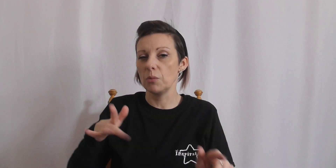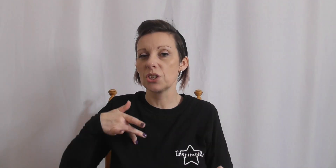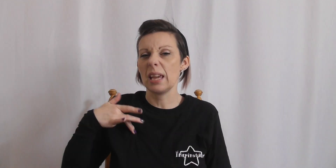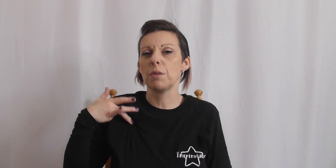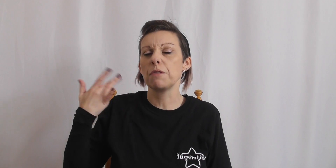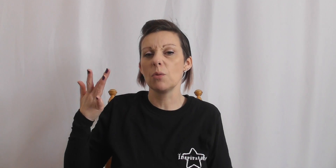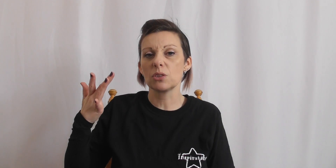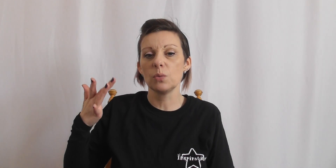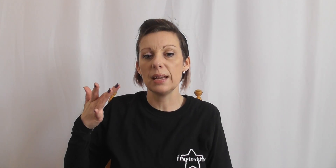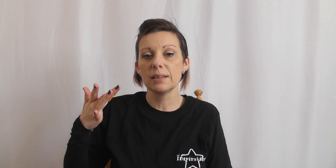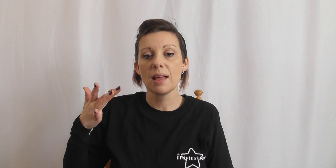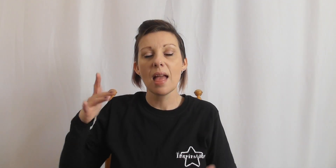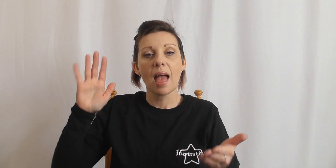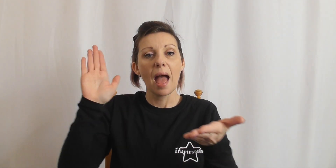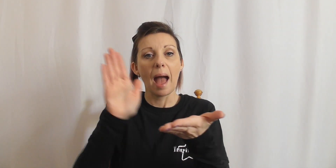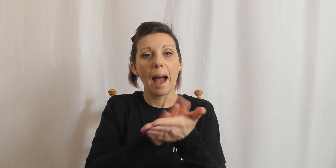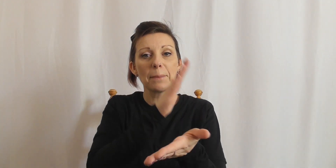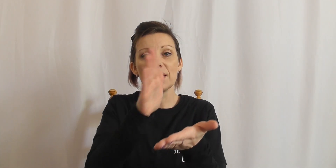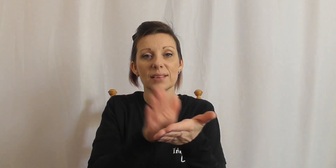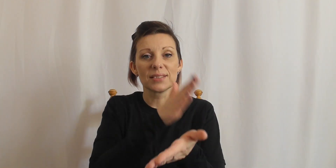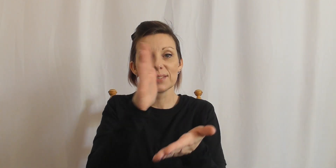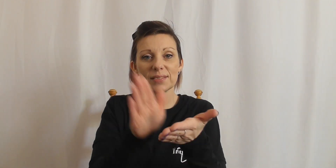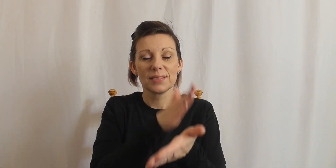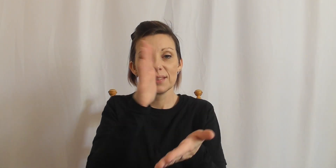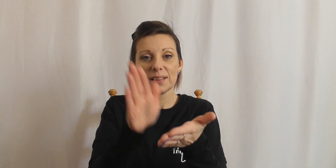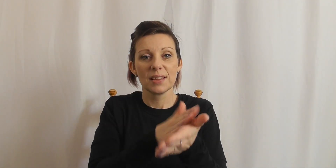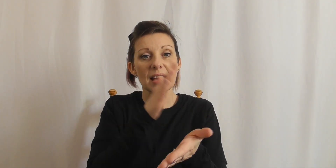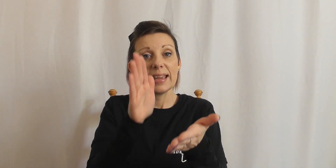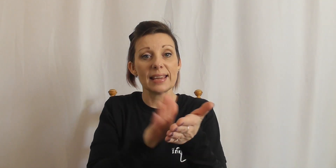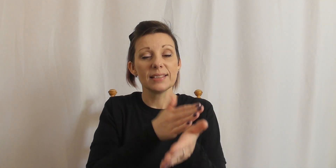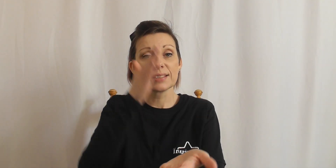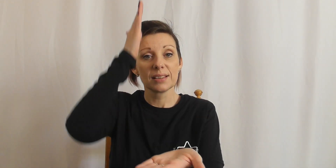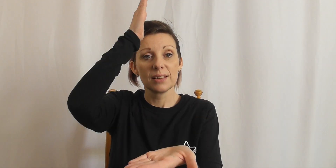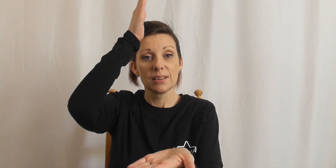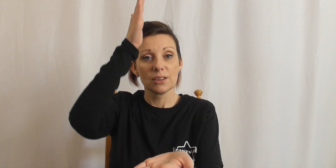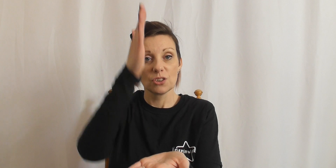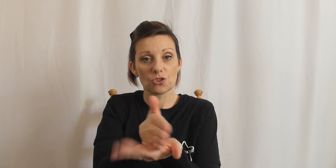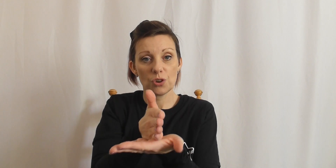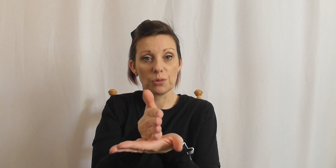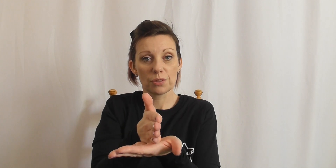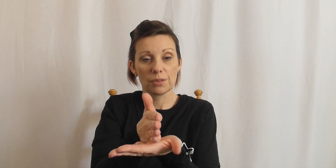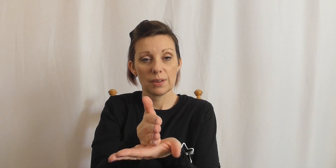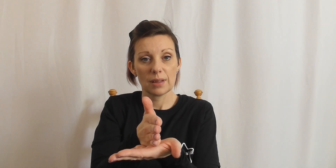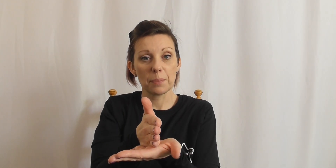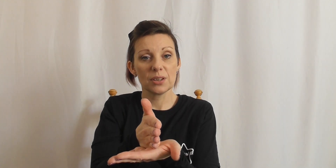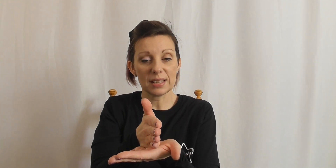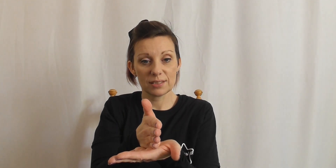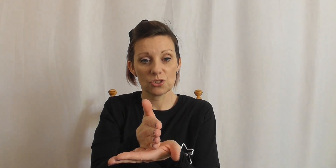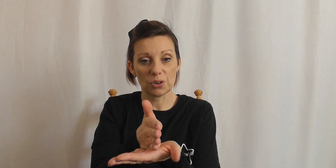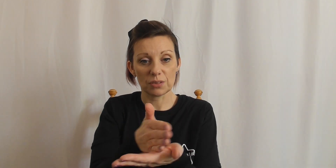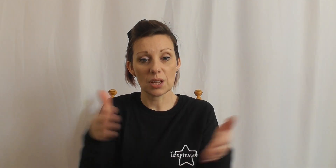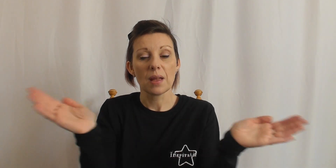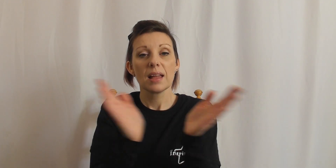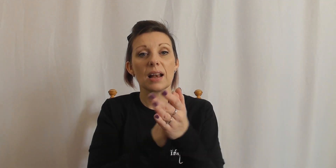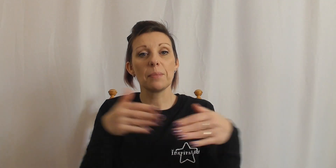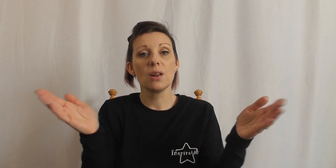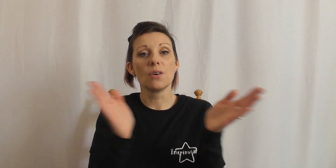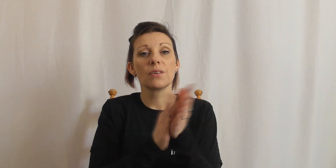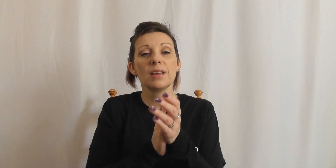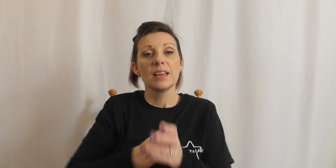just keep the feel, that's all we need. Happiness is truth, happiness is the truth. So clap along